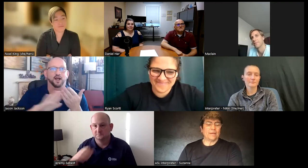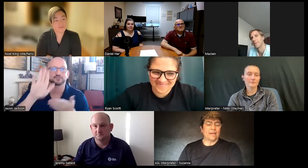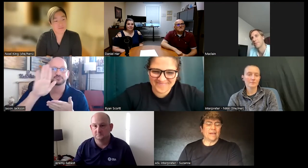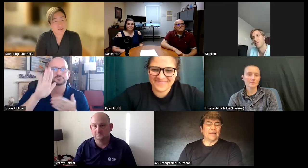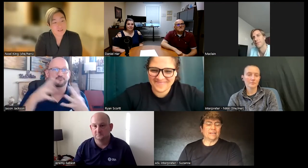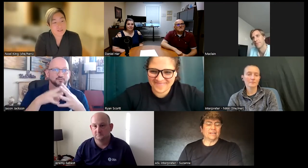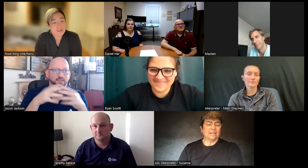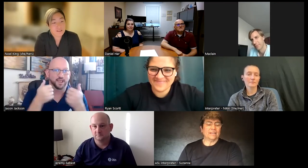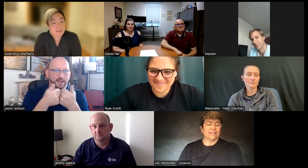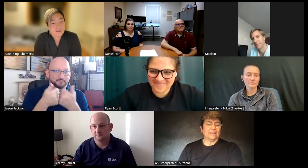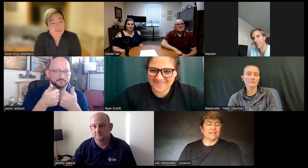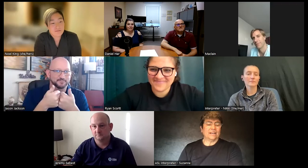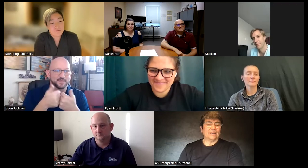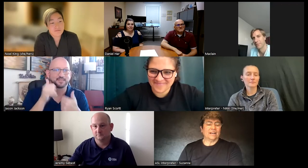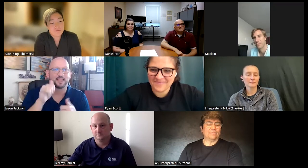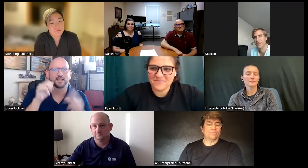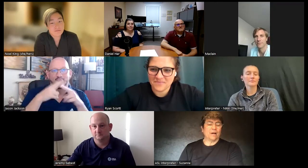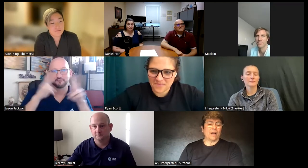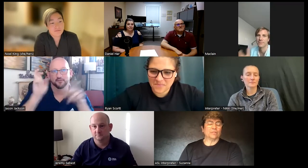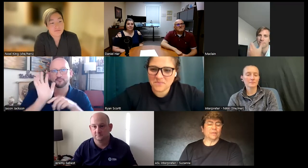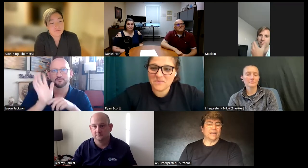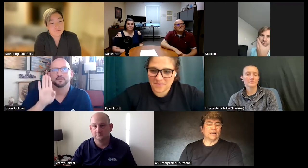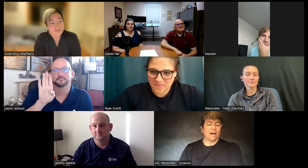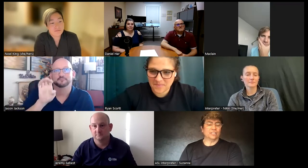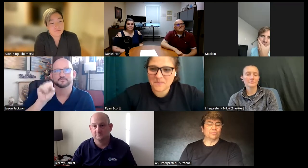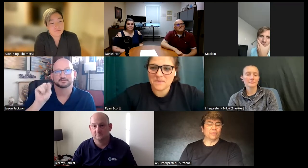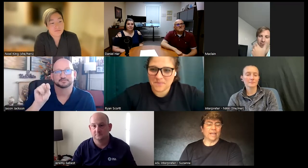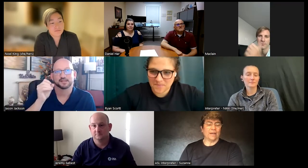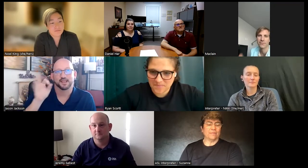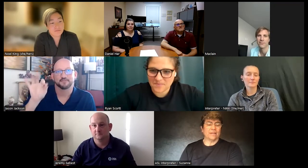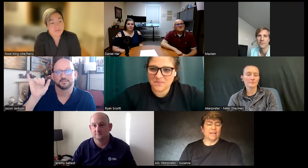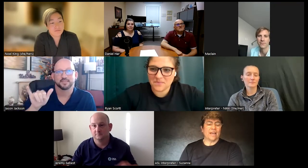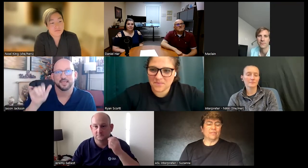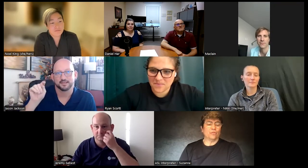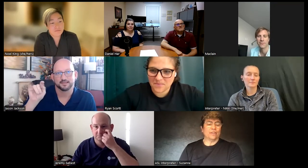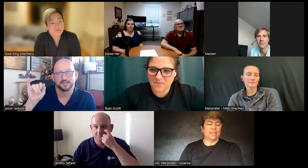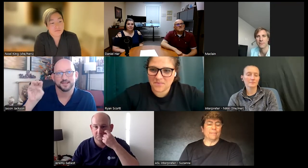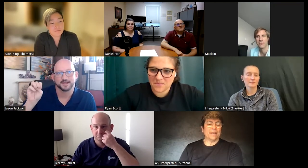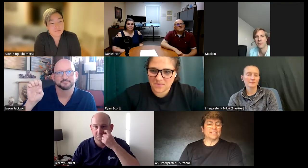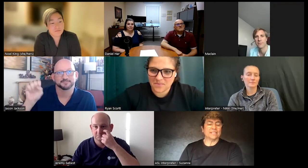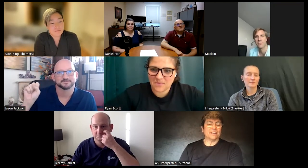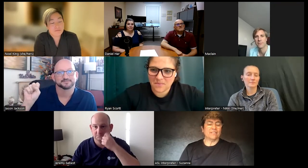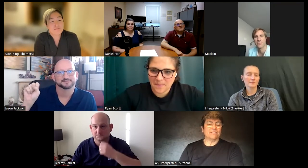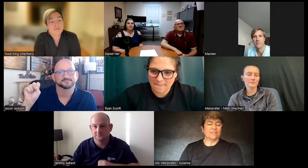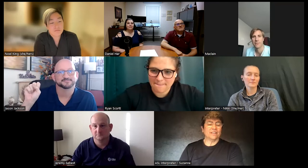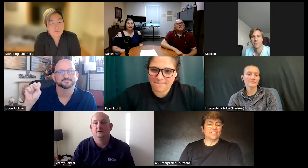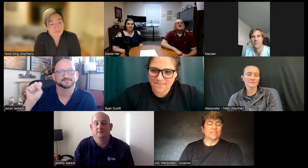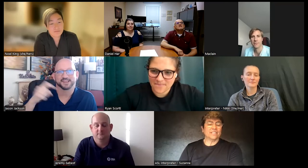and uh he I was playing a college football game and the movie best of the